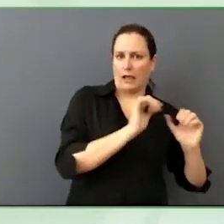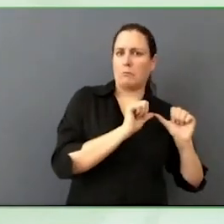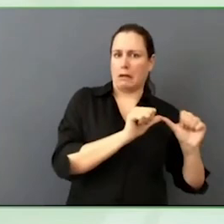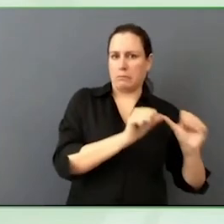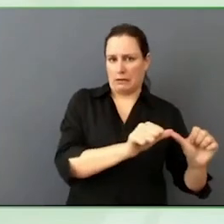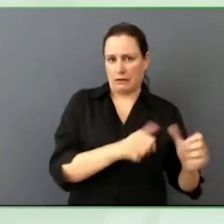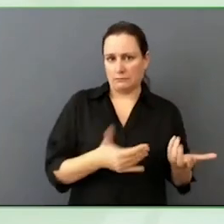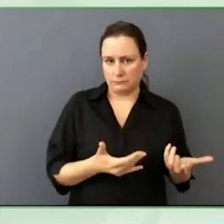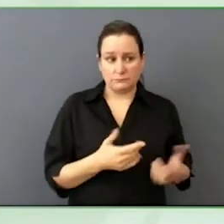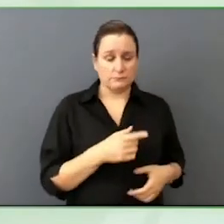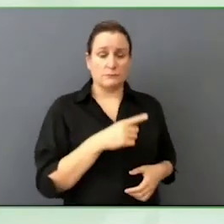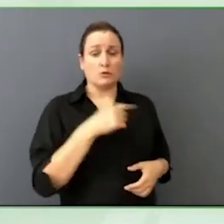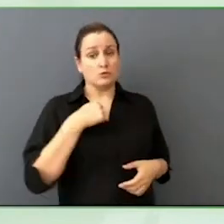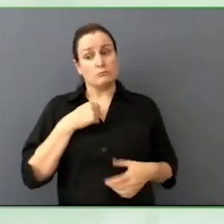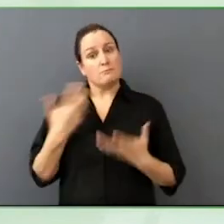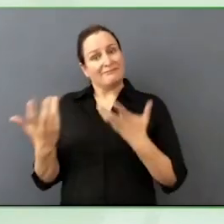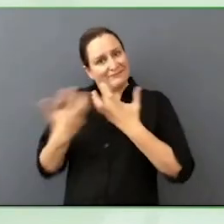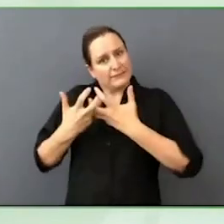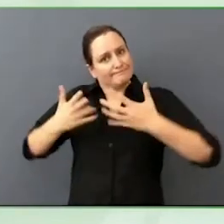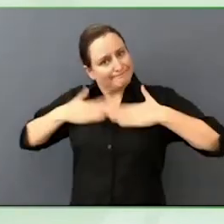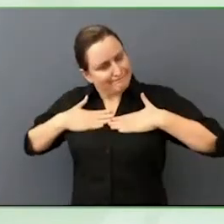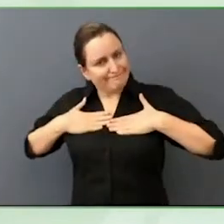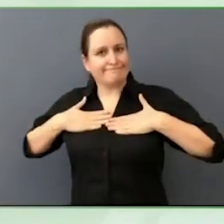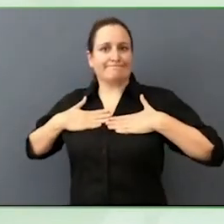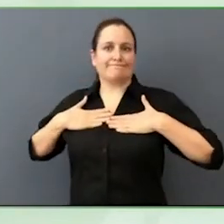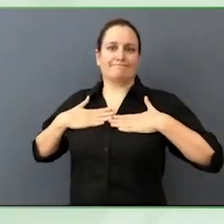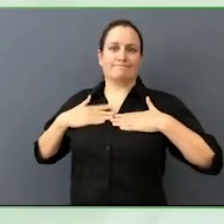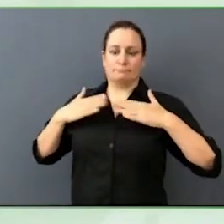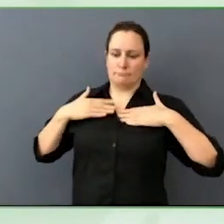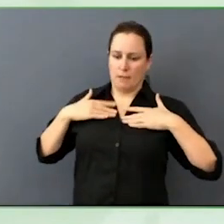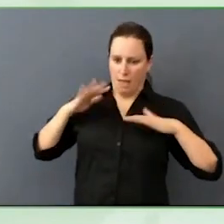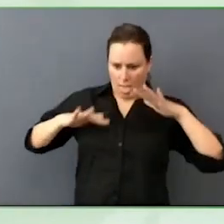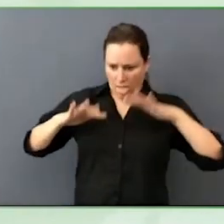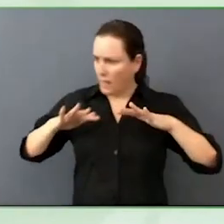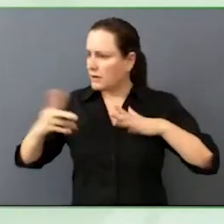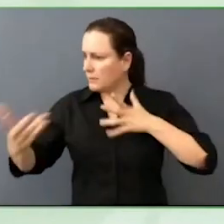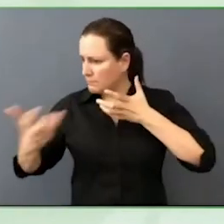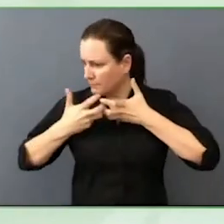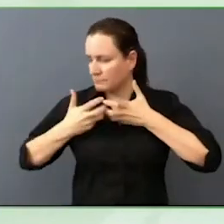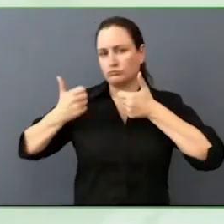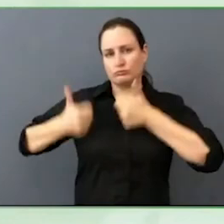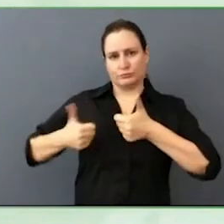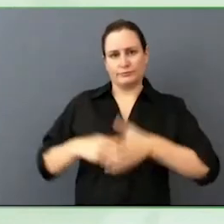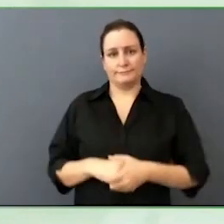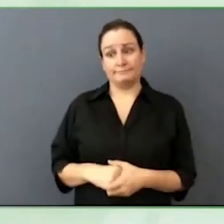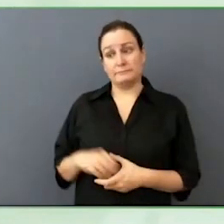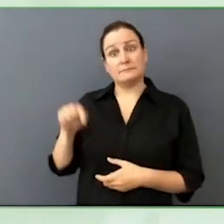What we know is equity of the needs legislation but legislation